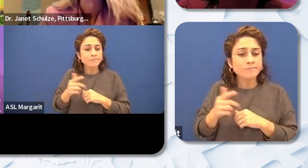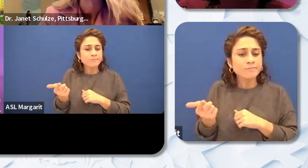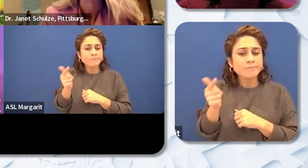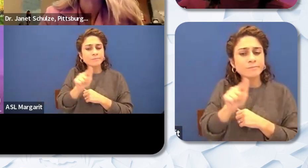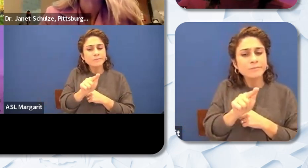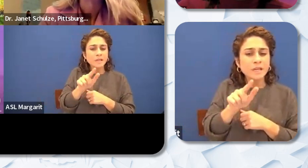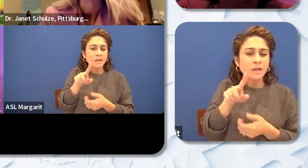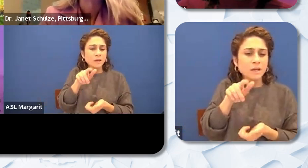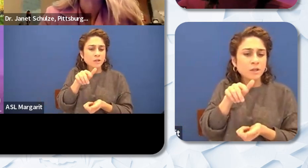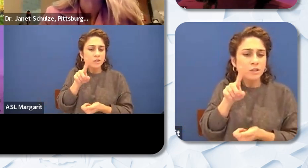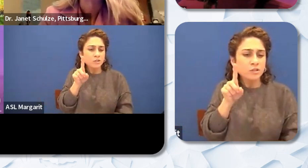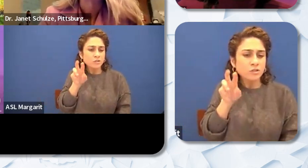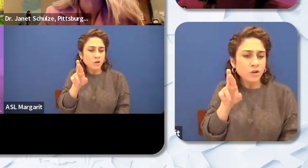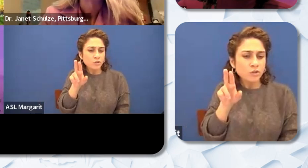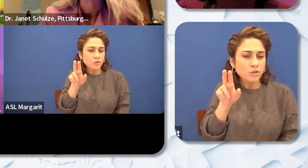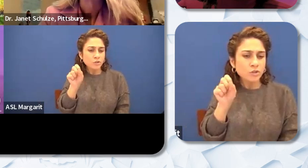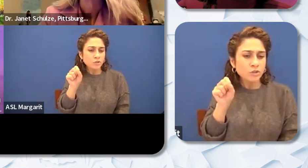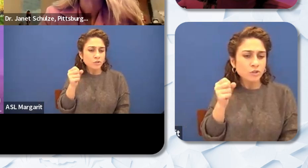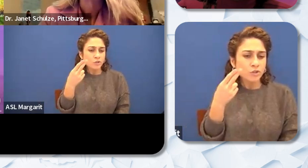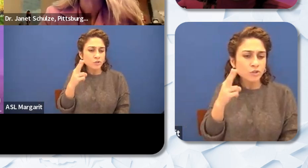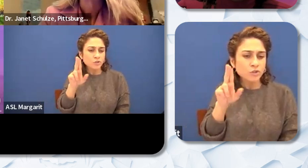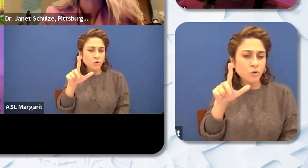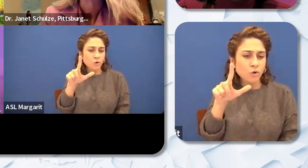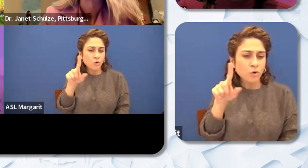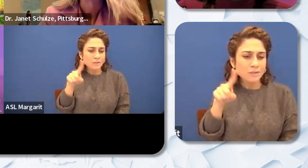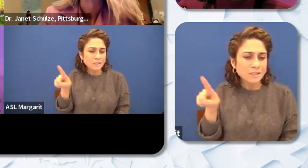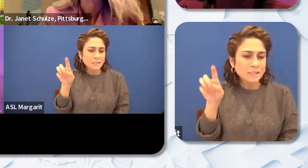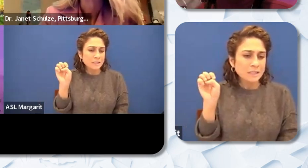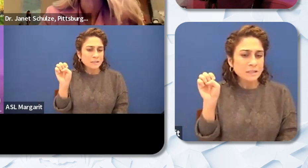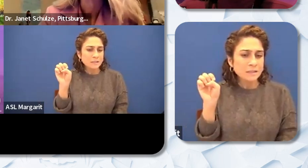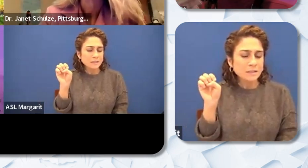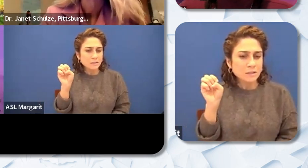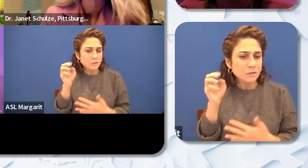I’m going to have you have the last word on this question in terms of you know what you think we